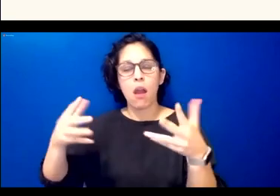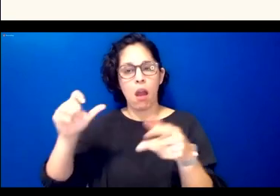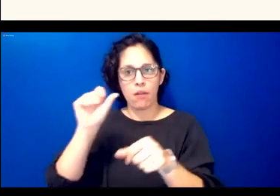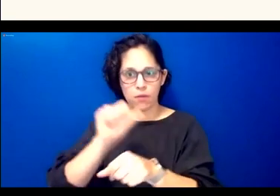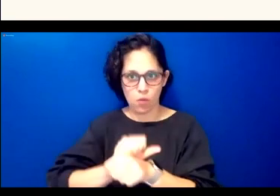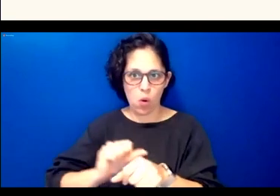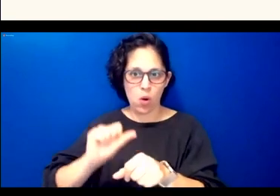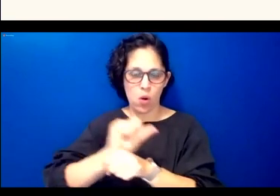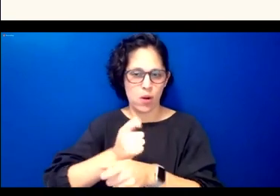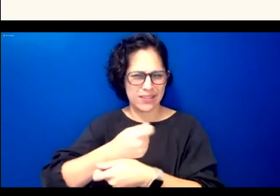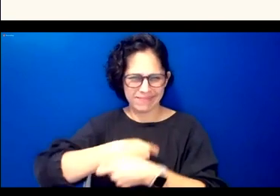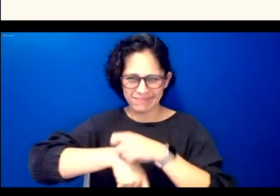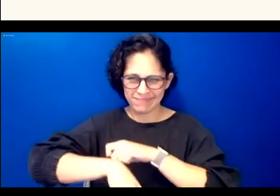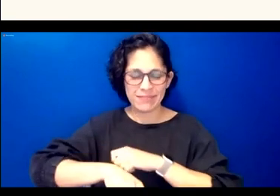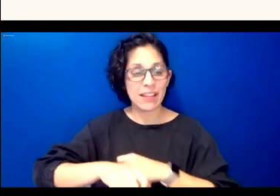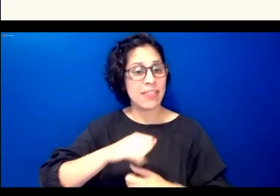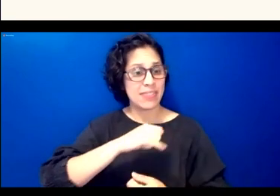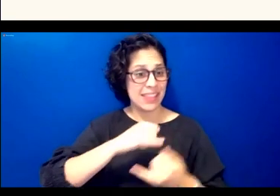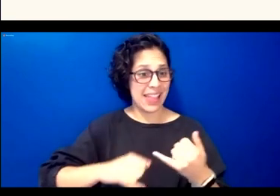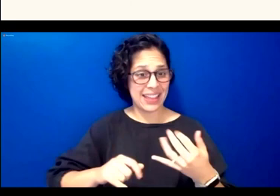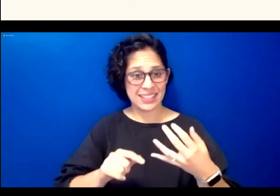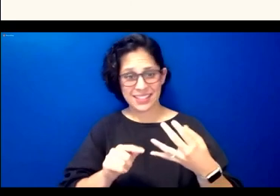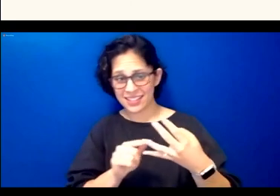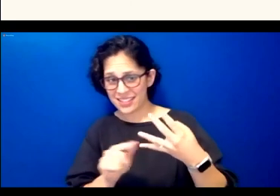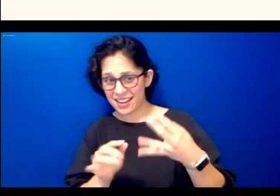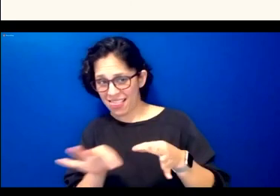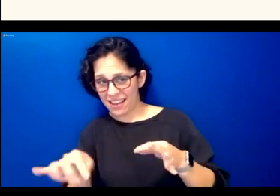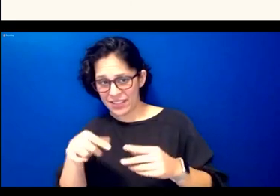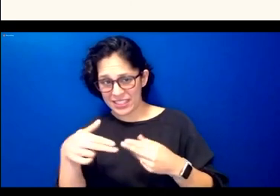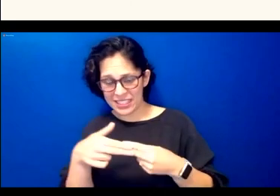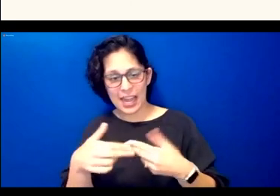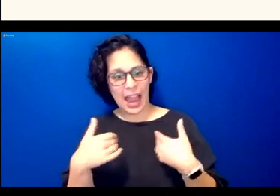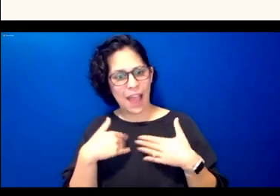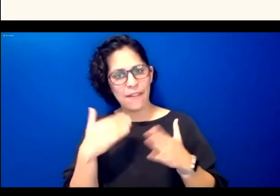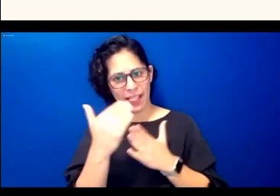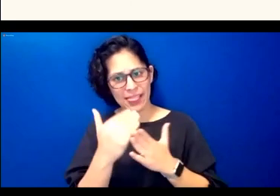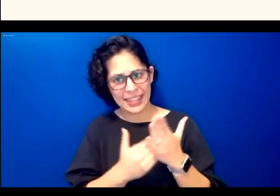this last line of the slide i have a list of some of the elements that we created for